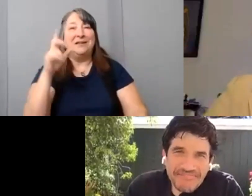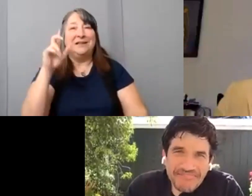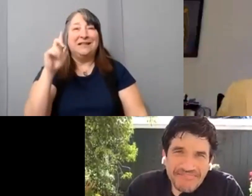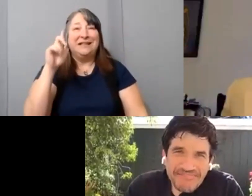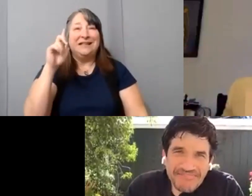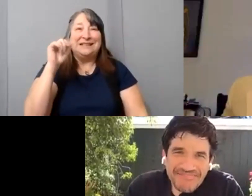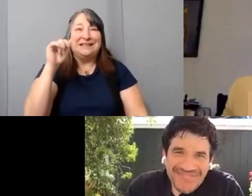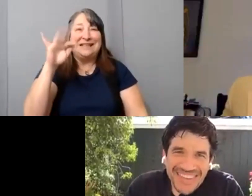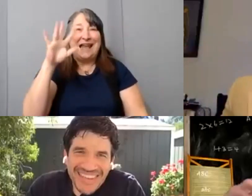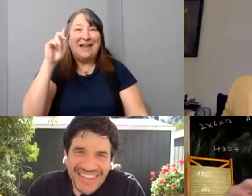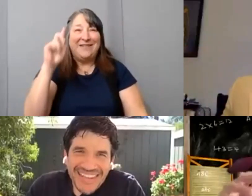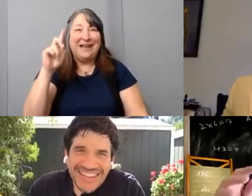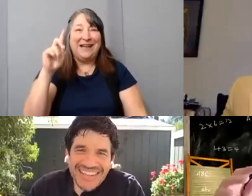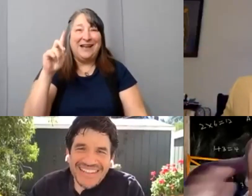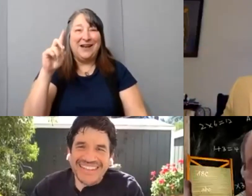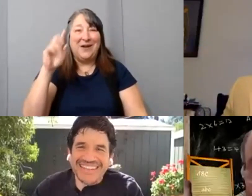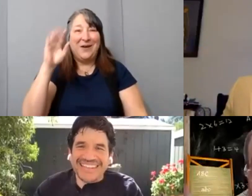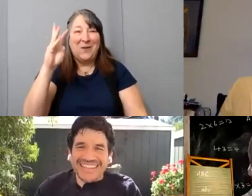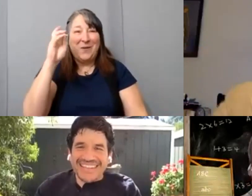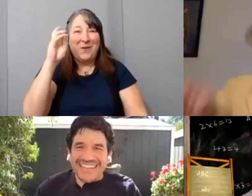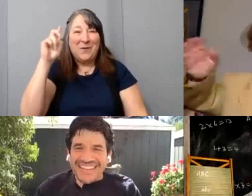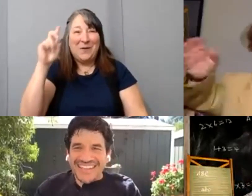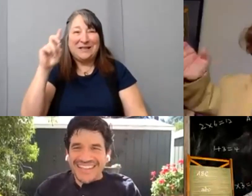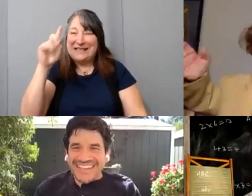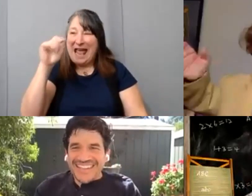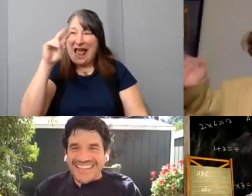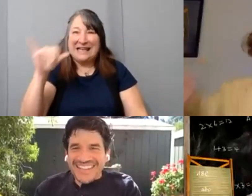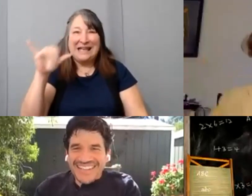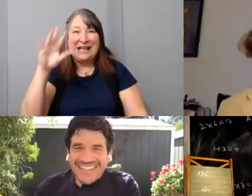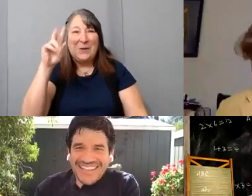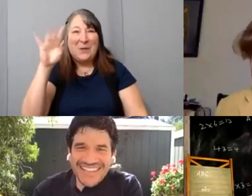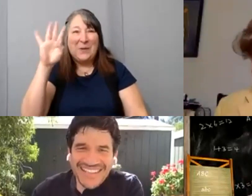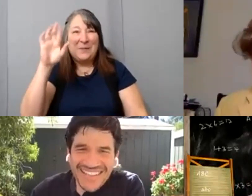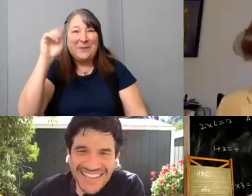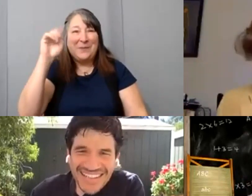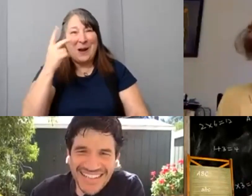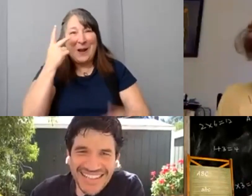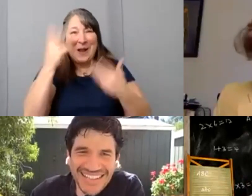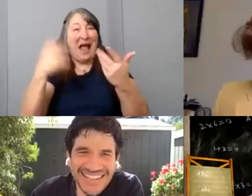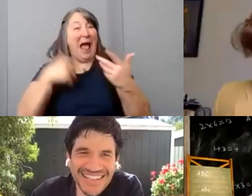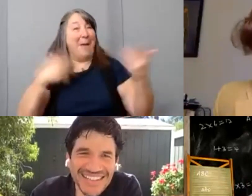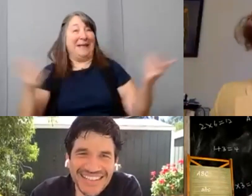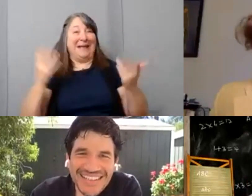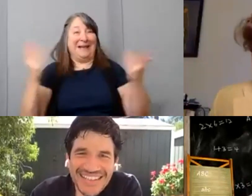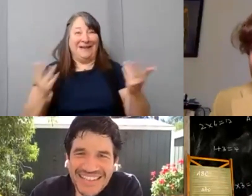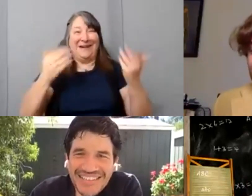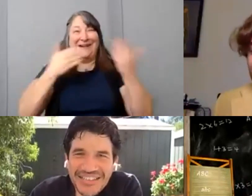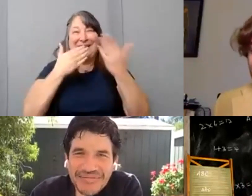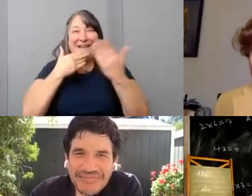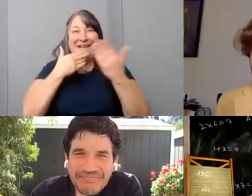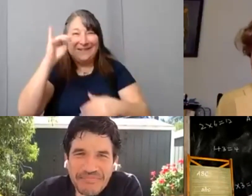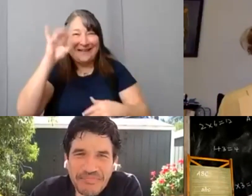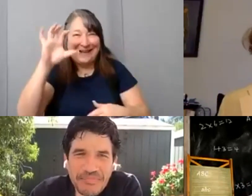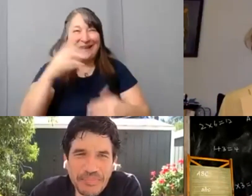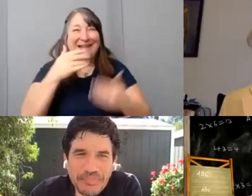Look at that! [Danny] Here I am. Thank you Nic. Thank you.